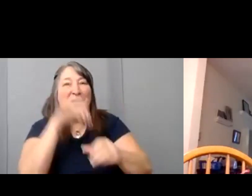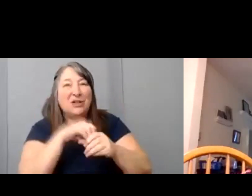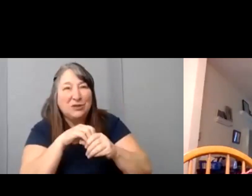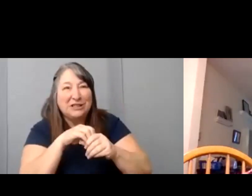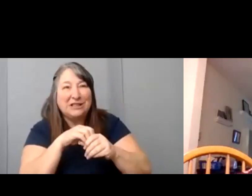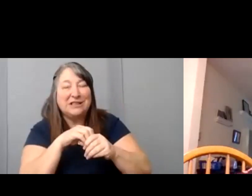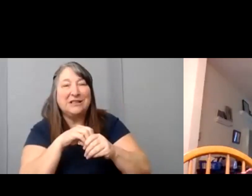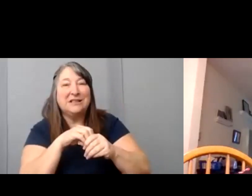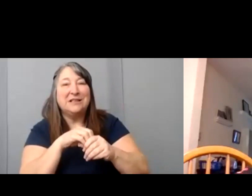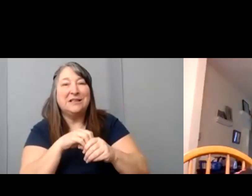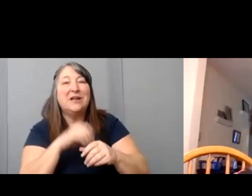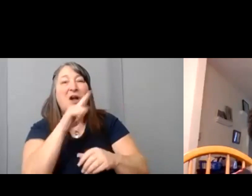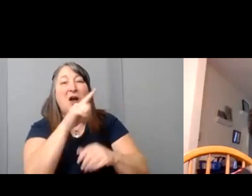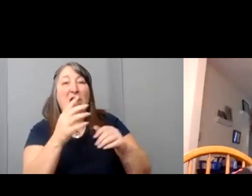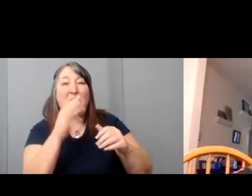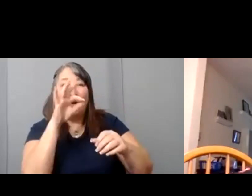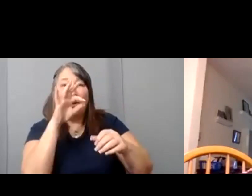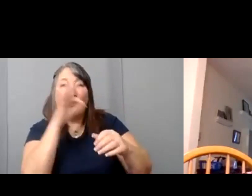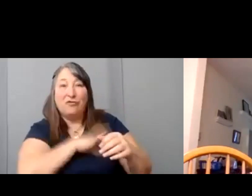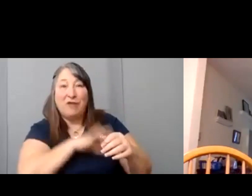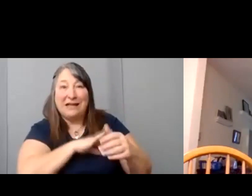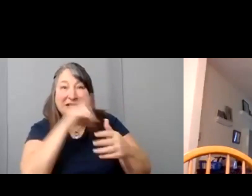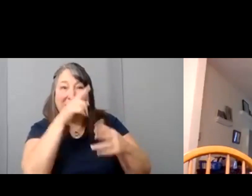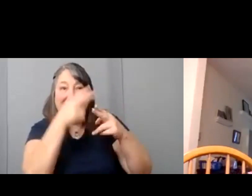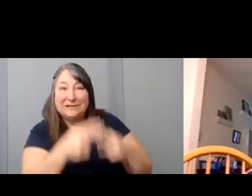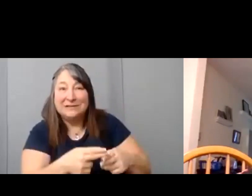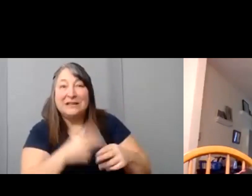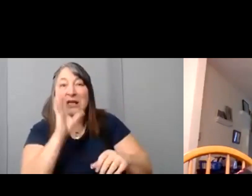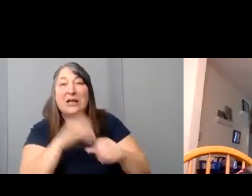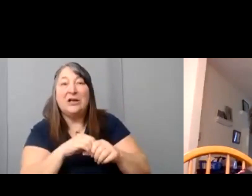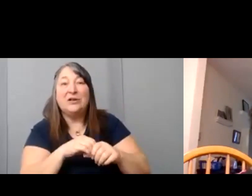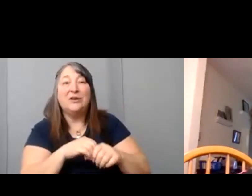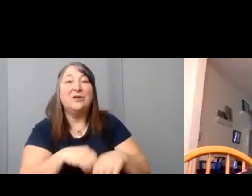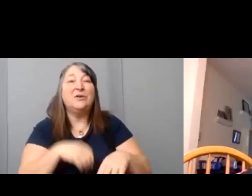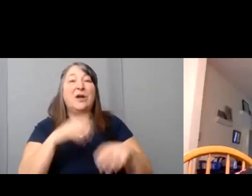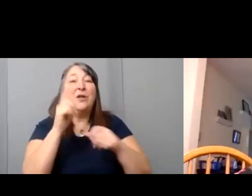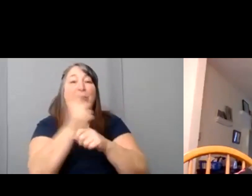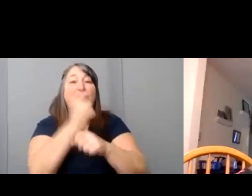include The awards and Instructions, The Housewarming,